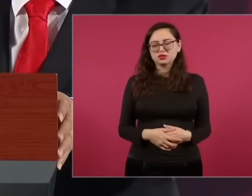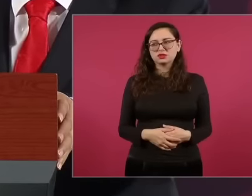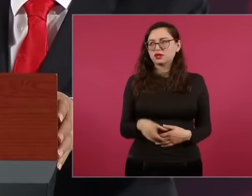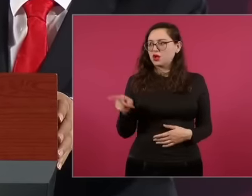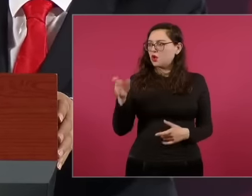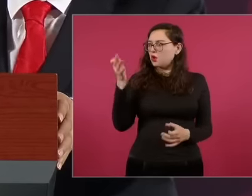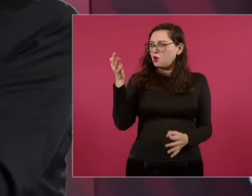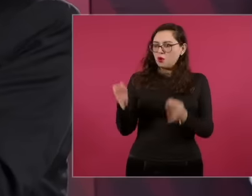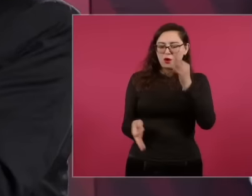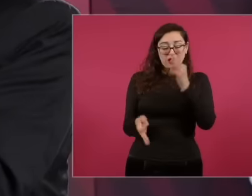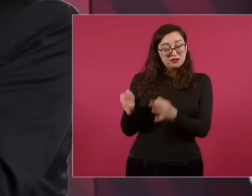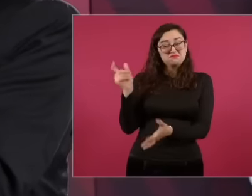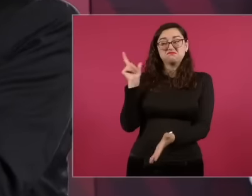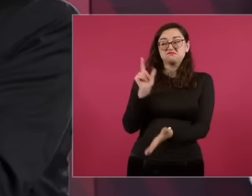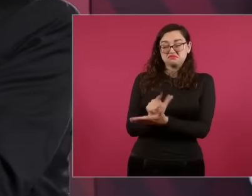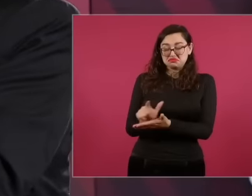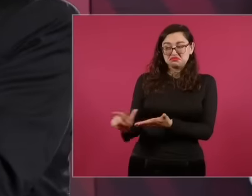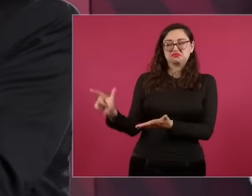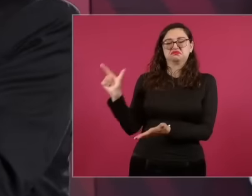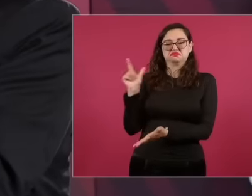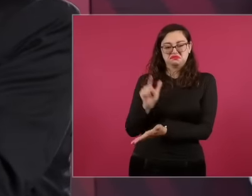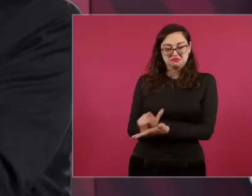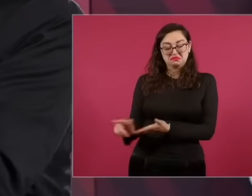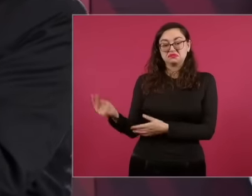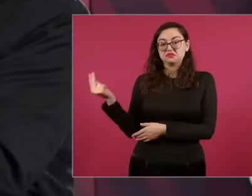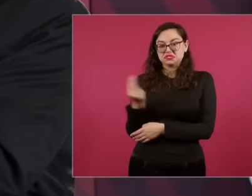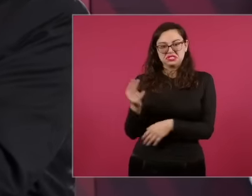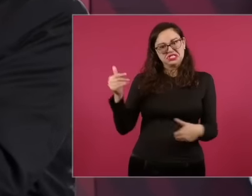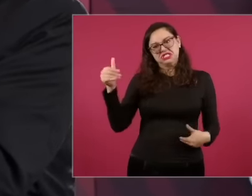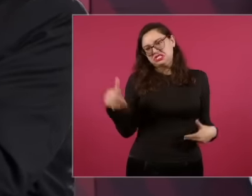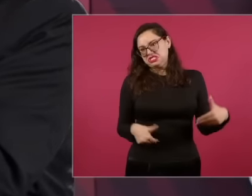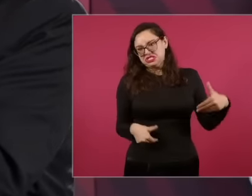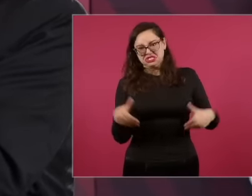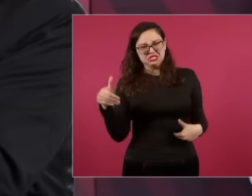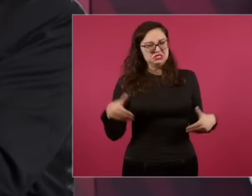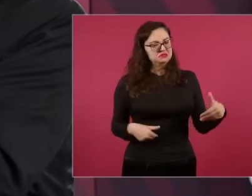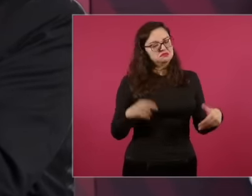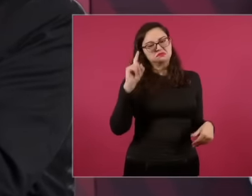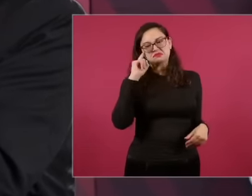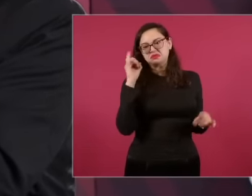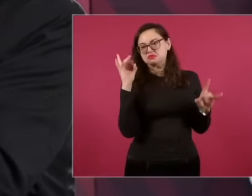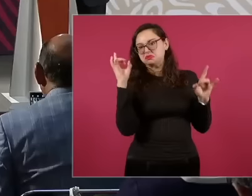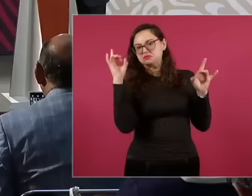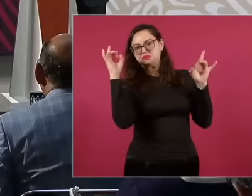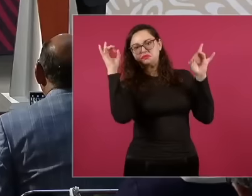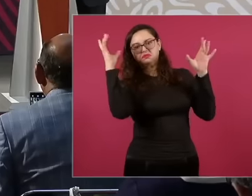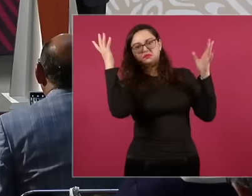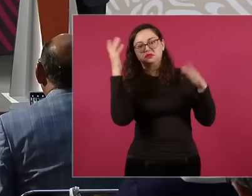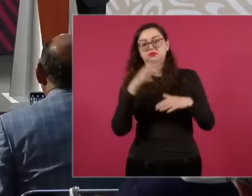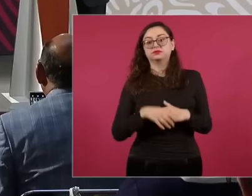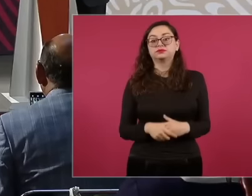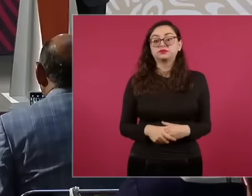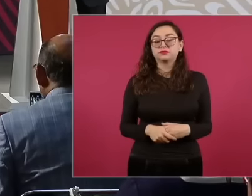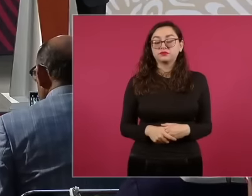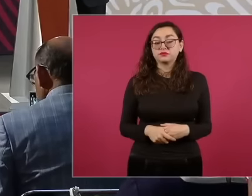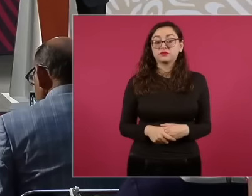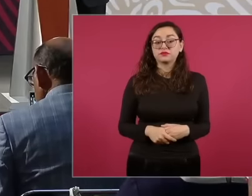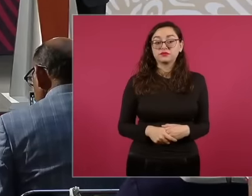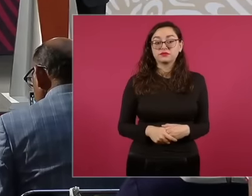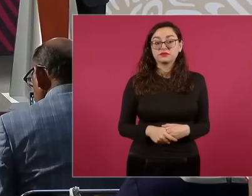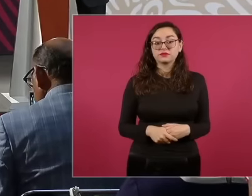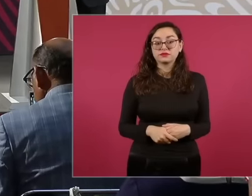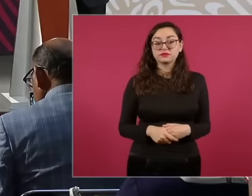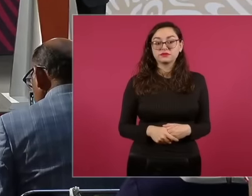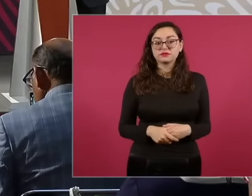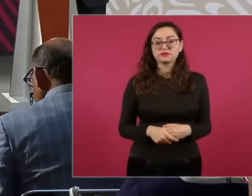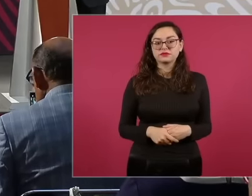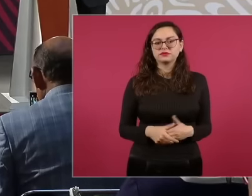it is get angry get upset imagine if the population had helped if you why didn't you ask